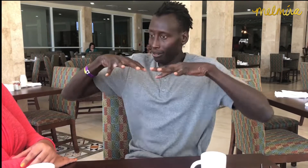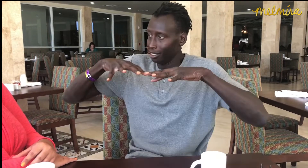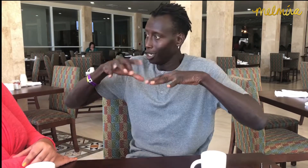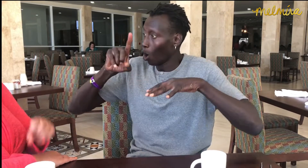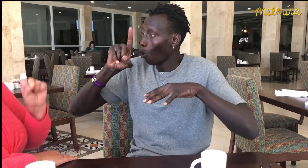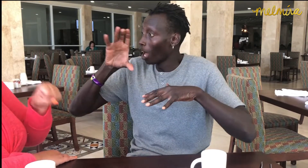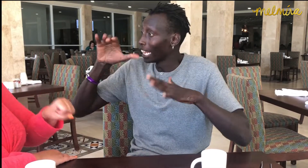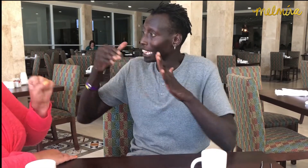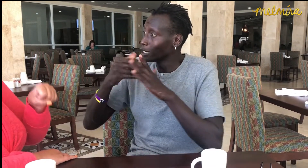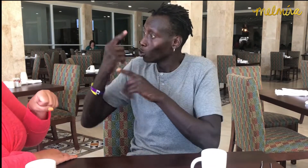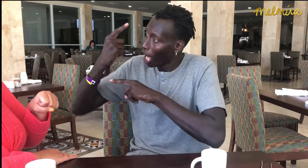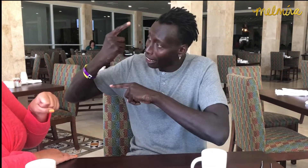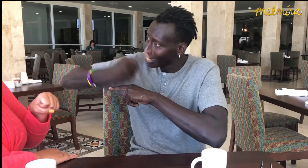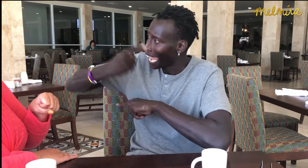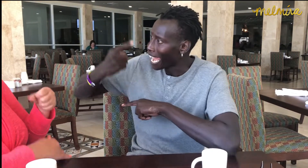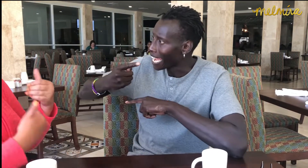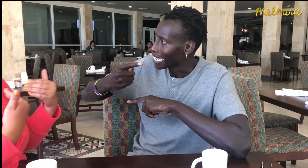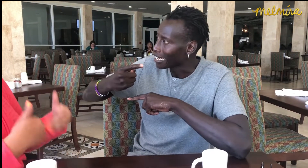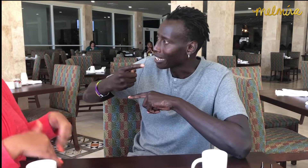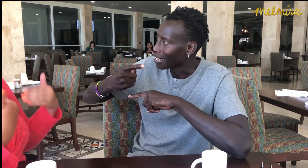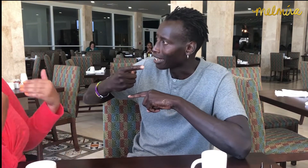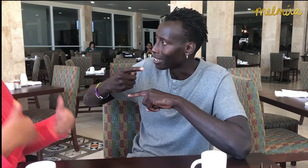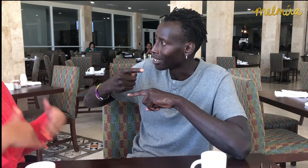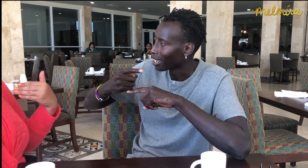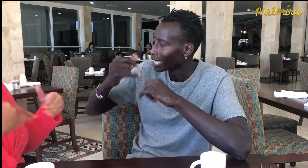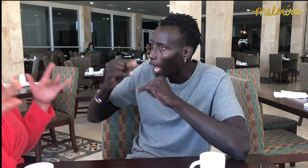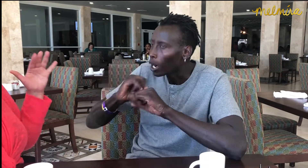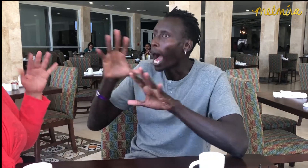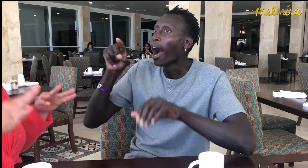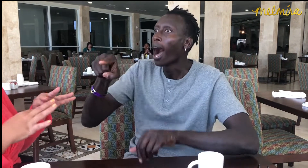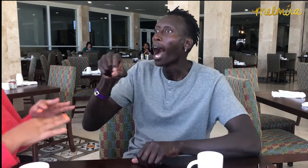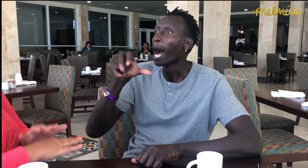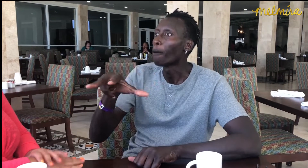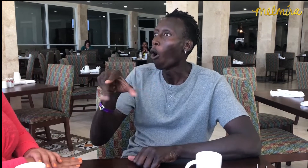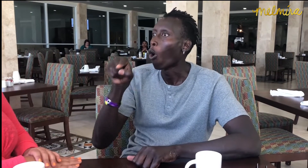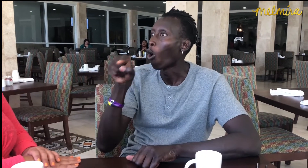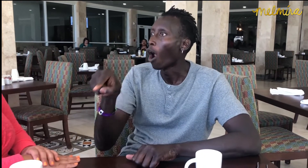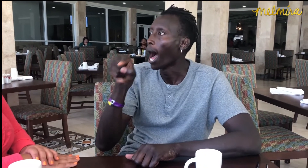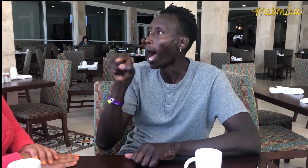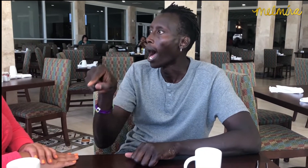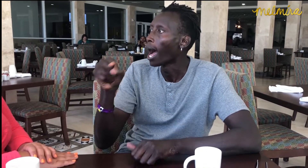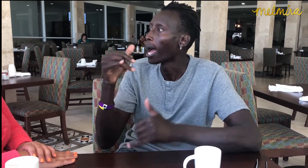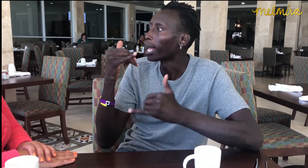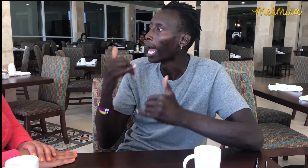It became viral with 100,000 views in just one day! It cleared up misconceptions about Ebola's sign